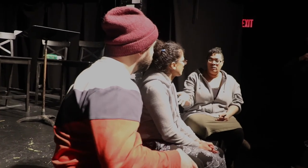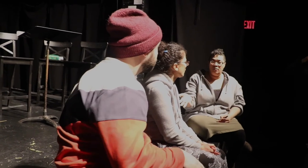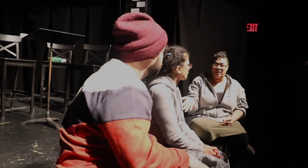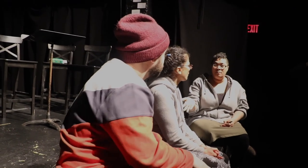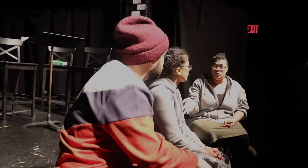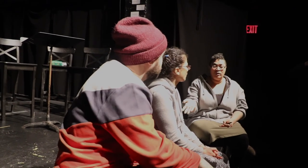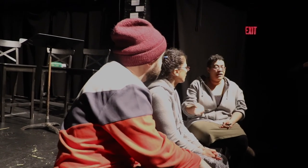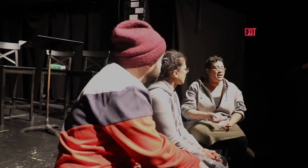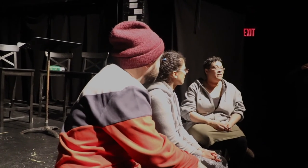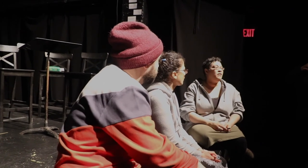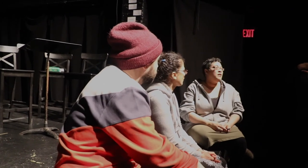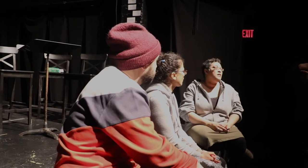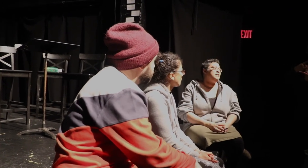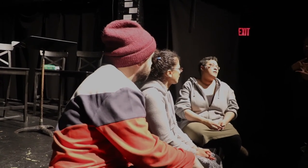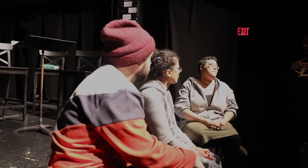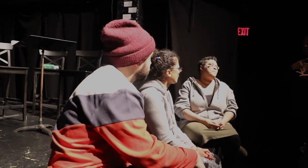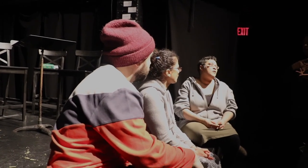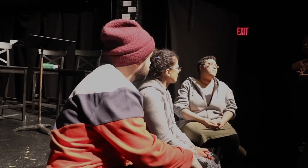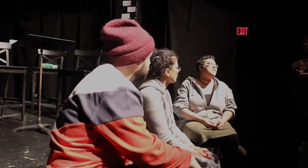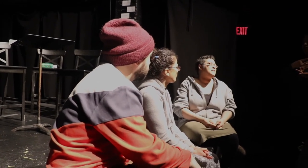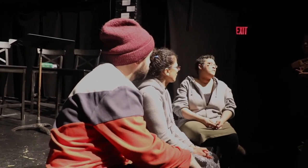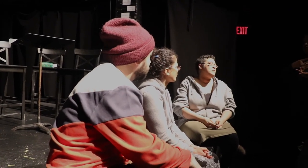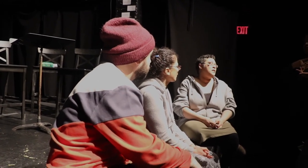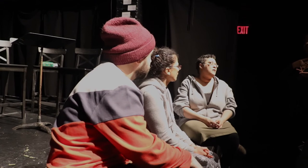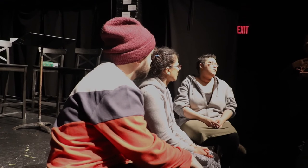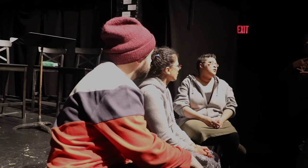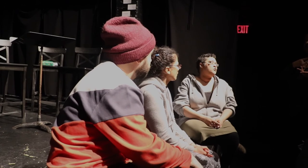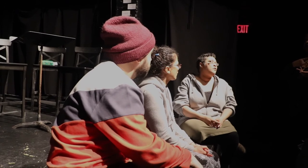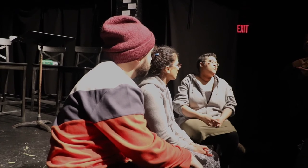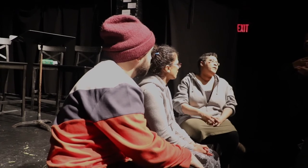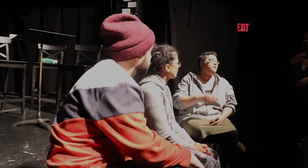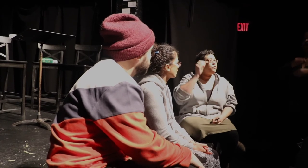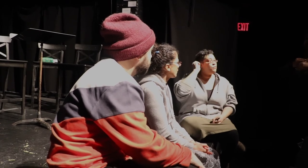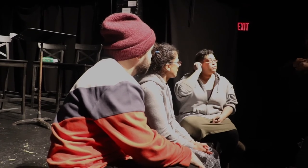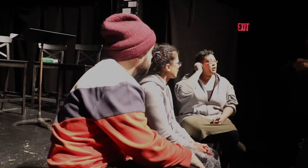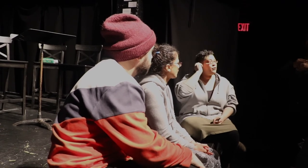that I think both would like to have, is opt-in sound design. So that the way that you use